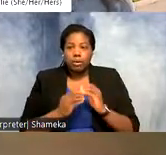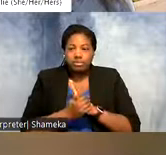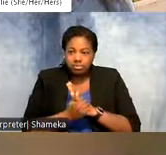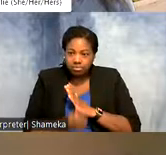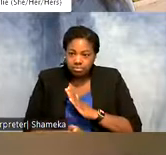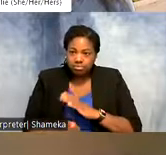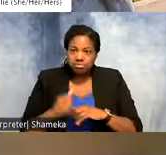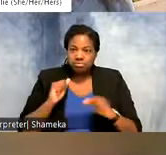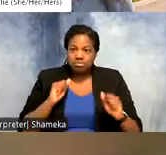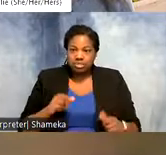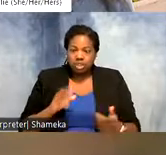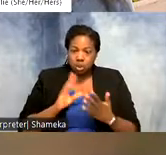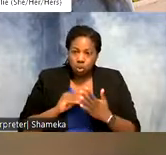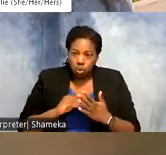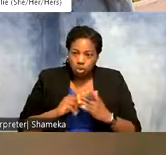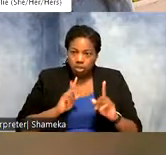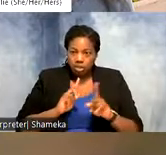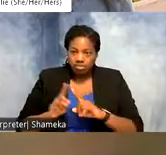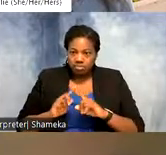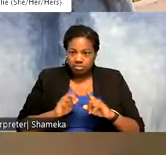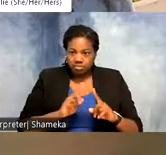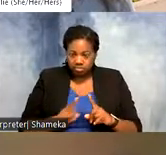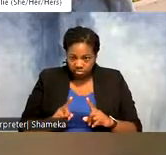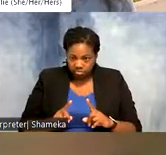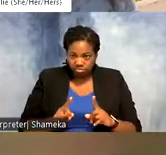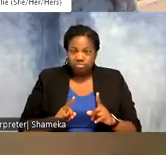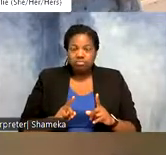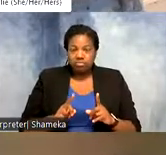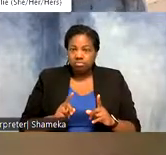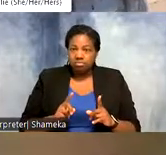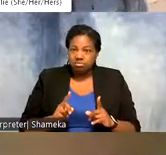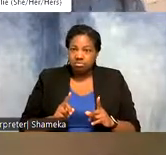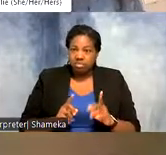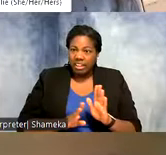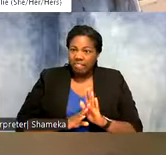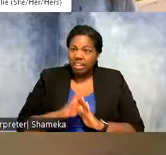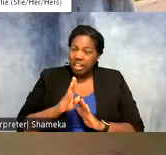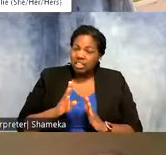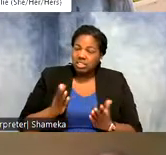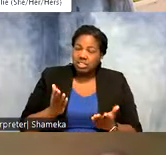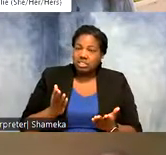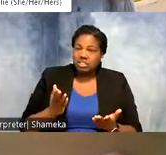you can start to learn different, more advanced sort of coding. So when you look at this slide here,